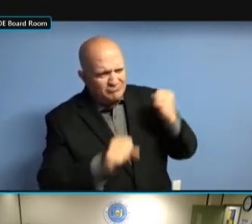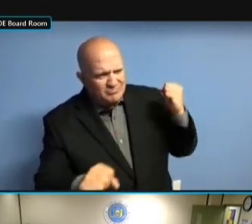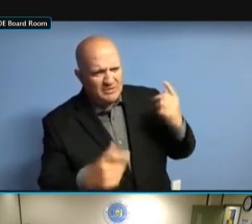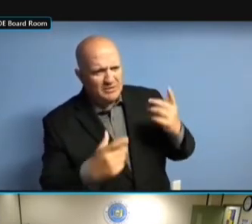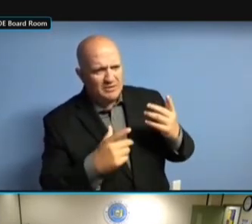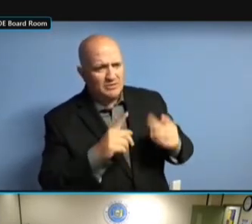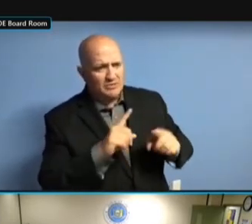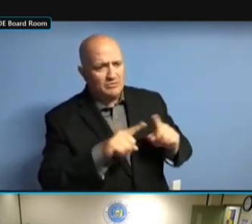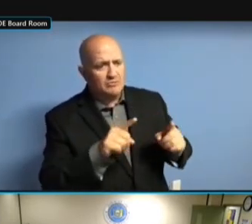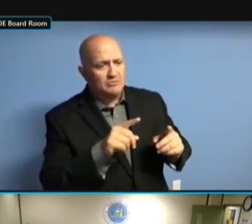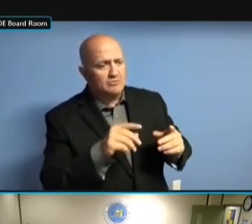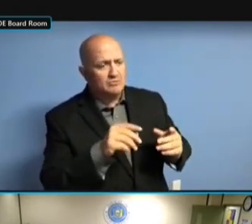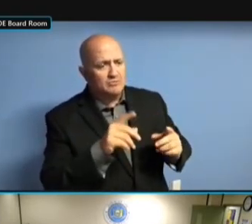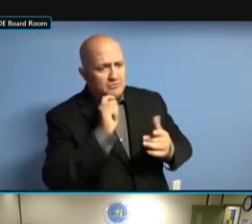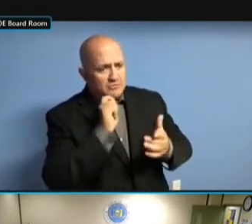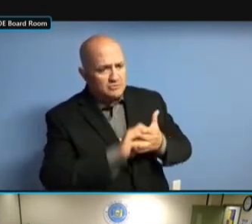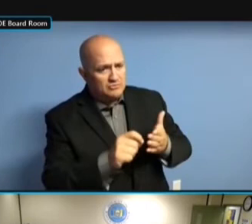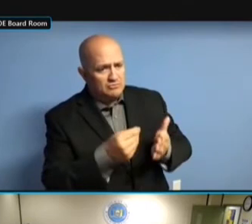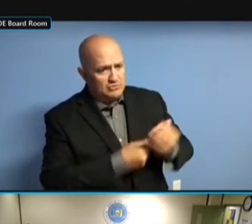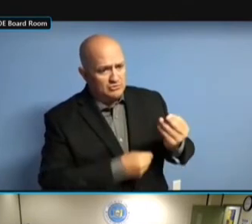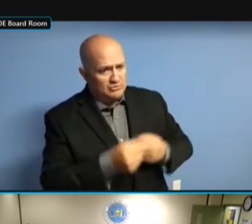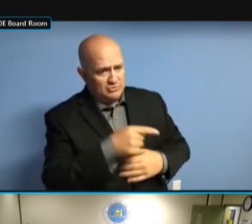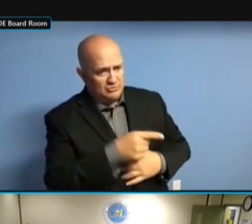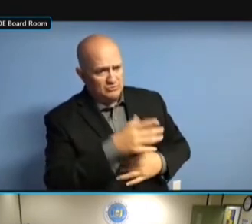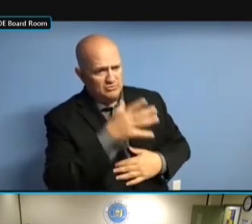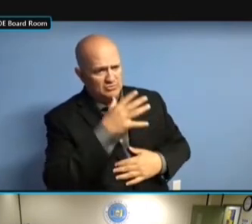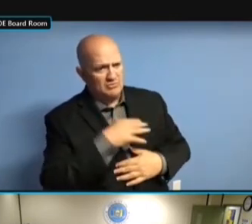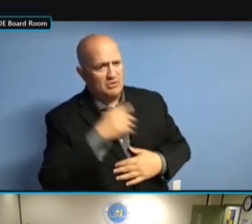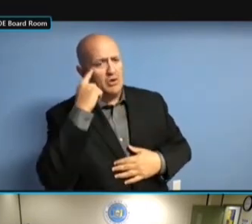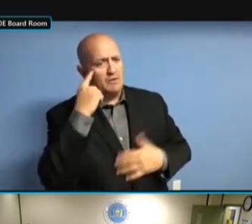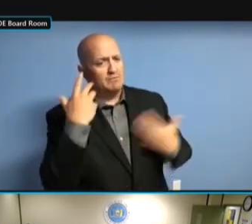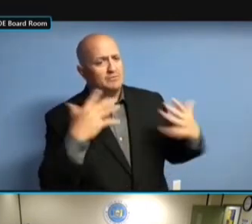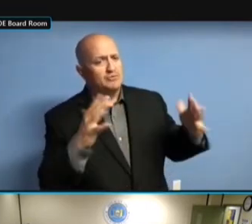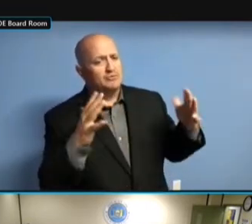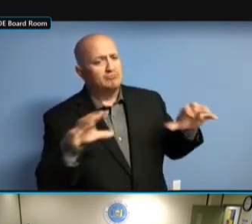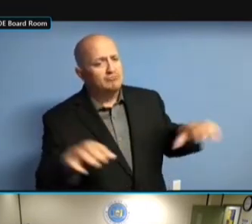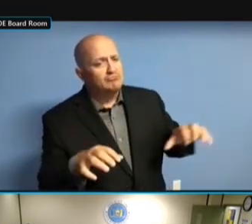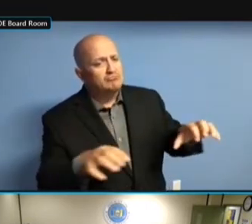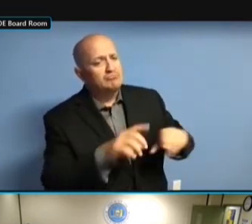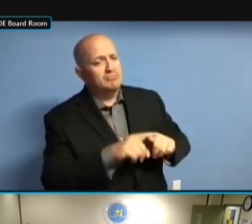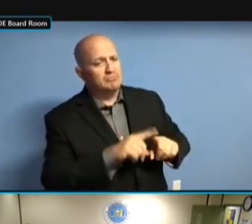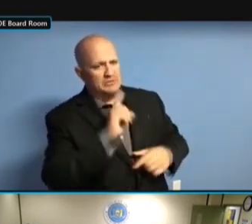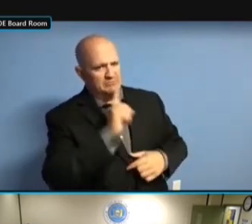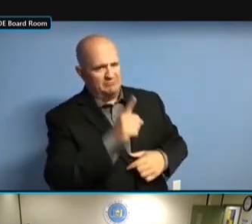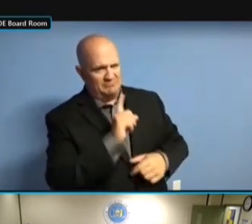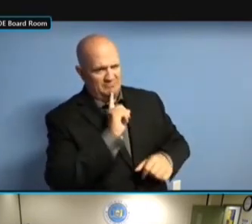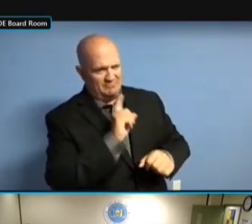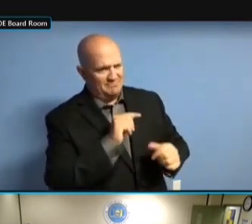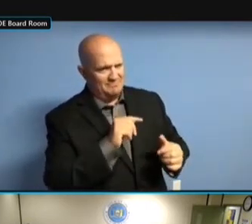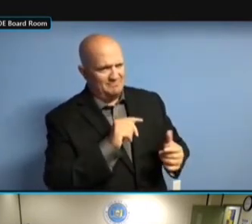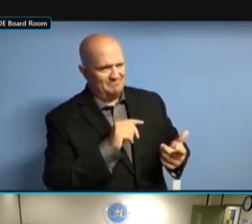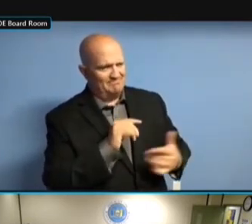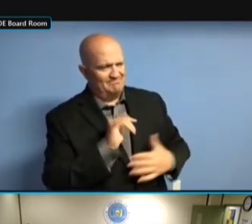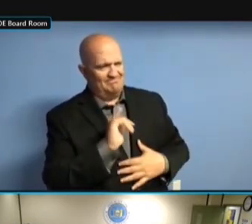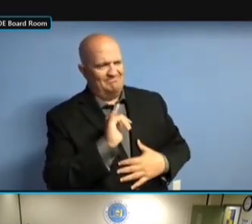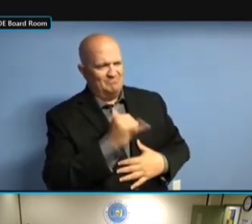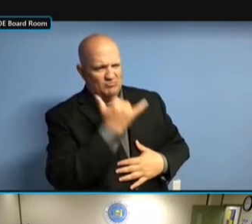SHE THOUGHT SHE IS. I THINK A LOT OF IT IS SHE THOUGHT SHE IS. I THINK A LOT OF IT IS JUST I THINK A LOT OF IT IS JUST I THINK A LOT OF IT IS JUST UNINTENTIONAL. UNINTENTIONAL. UNINTENTIONAL. >> UNINTENTIONAL. >> PEOPLE UNINTENTIONAL. >> PEOPLE DON'T UNINTENTIONAL. >> PEOPLE DON'T REALIZE, UNINTENTIONAL. >> PEOPLE DON'T REALIZE, TOO, PEOPLE DON'T REALIZE, TOO, PEOPLE DON'T REALIZE, TOO, THERE PEOPLE DON'T REALIZE, TOO, THERE ARE PEOPLE DON'T REALIZE, TOO, THERE ARE CERTAIN PEOPLE DON'T REALIZE, TOO, THERE ARE CERTAIN STEPS PEOPLE DON'T REALIZE, TOO, THERE ARE CERTAIN STEPS YOU PEOPLE DON'T REALIZE, TOO, THERE ARE CERTAIN STEPS YOU HAVE THERE ARE CERTAIN STEPS YOU HAVE THERE ARE CERTAIN STEPS YOU HAVE TO THERE ARE CERTAIN STEPS YOU HAVE TO EXECUTE THERE ARE CERTAIN STEPS YOU HAVE TO EXECUTE IN THERE ARE CERTAIN STEPS YOU HAVE TO EXECUTE IN ORDER THERE ARE CERTAIN STEPS YOU HAVE TO EXECUTE IN ORDER TO TO EXECUTE IN ORDER TO TO EXECUTE IN ORDER TO OFFICIALLY